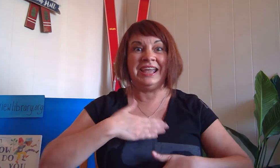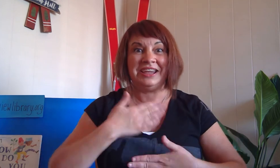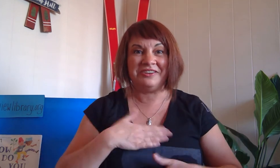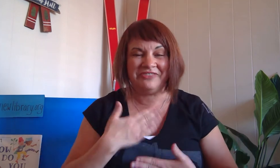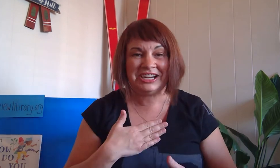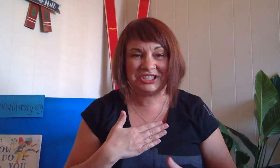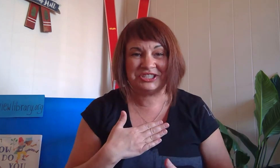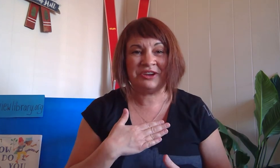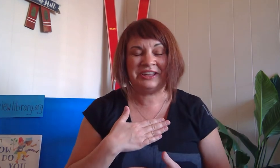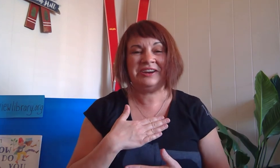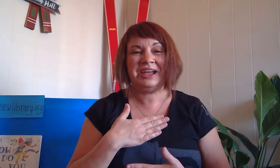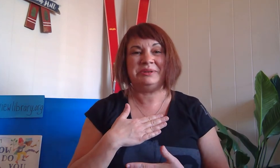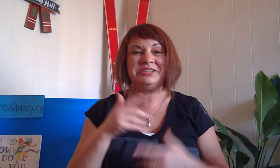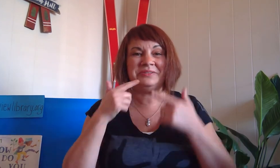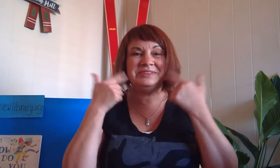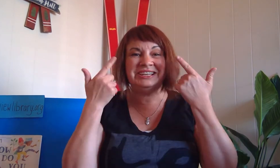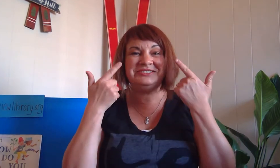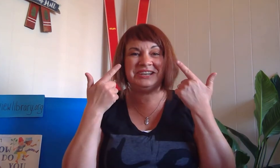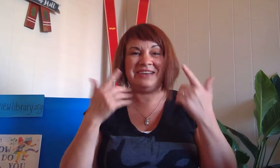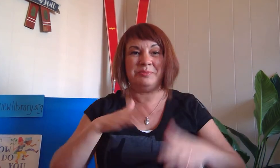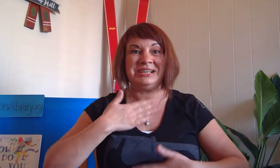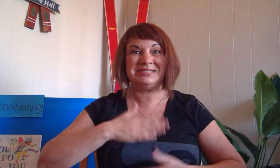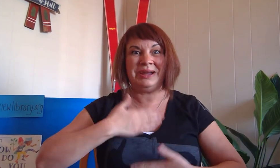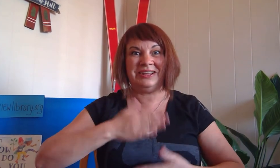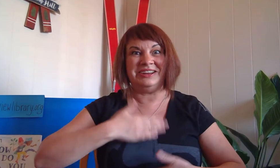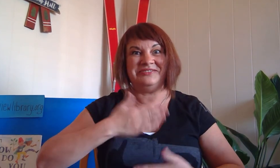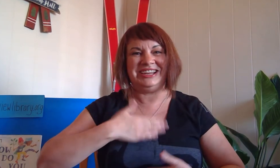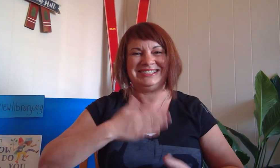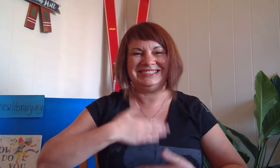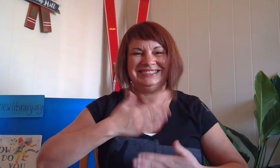and your face should show that you're happy too you should have a big smile on your face,